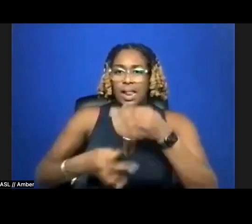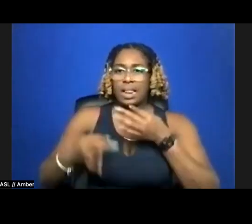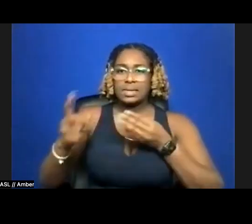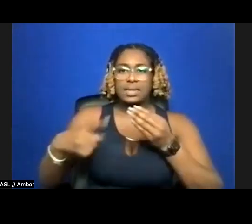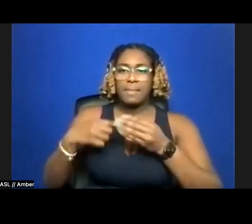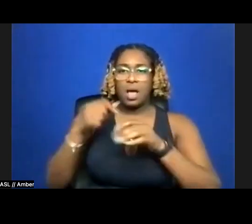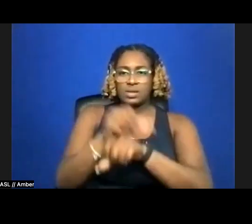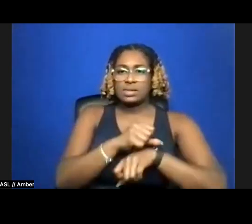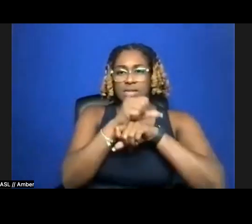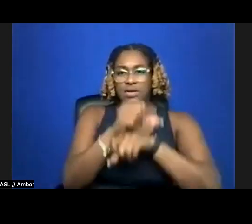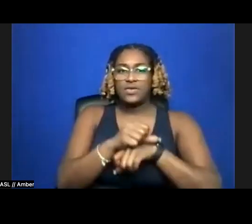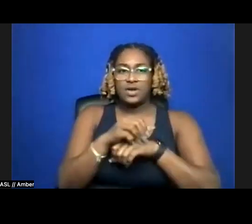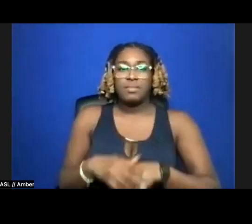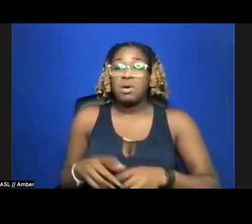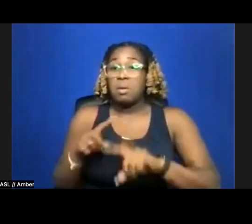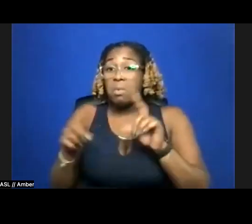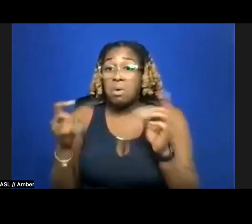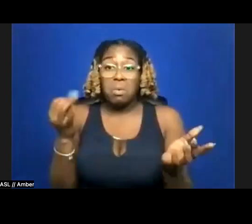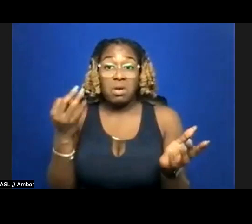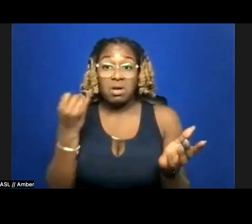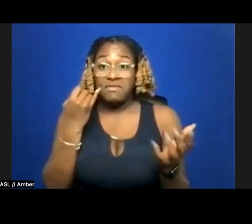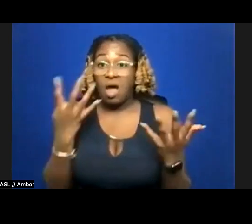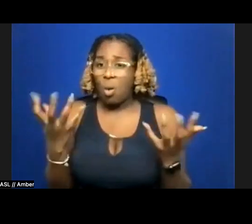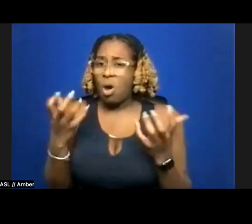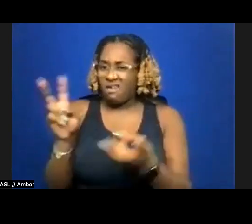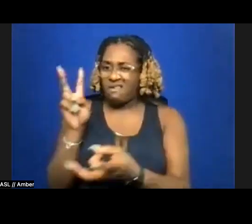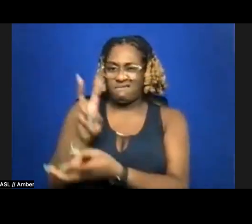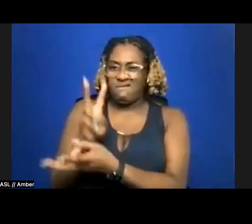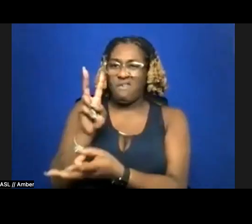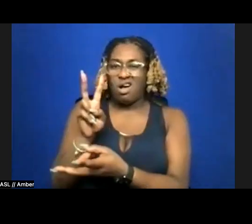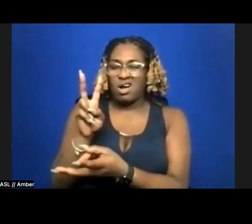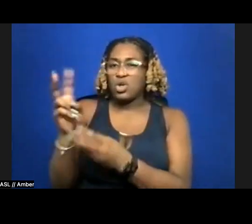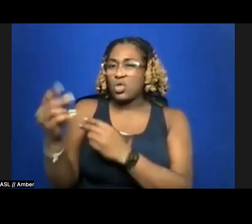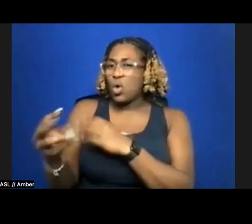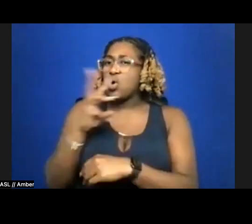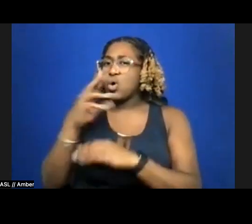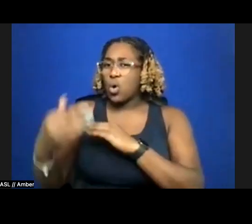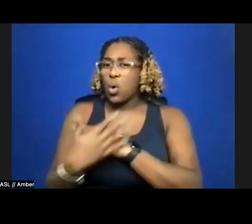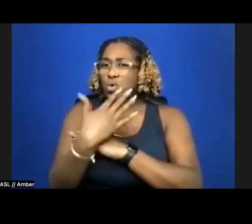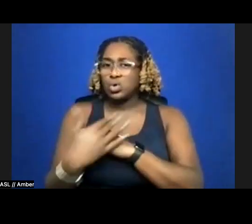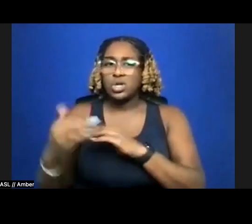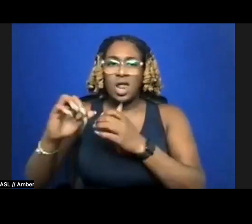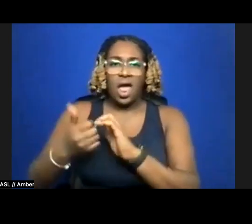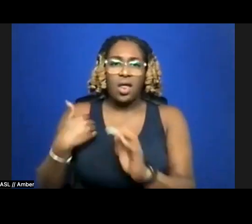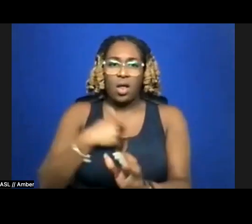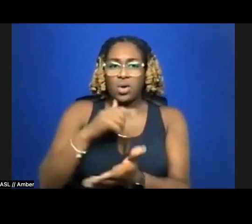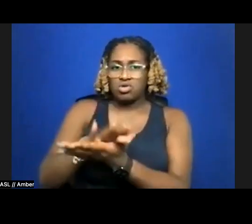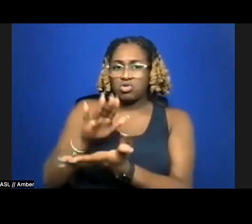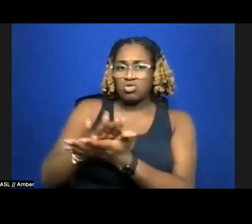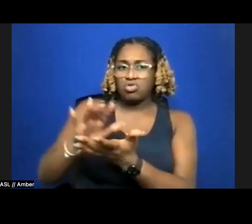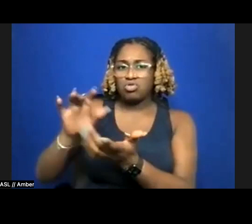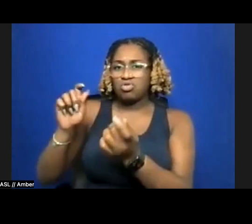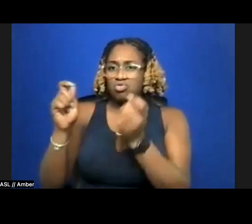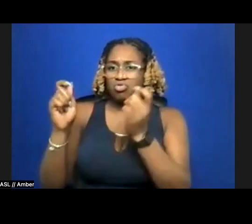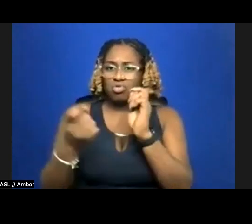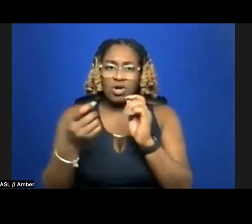But what if I want to [ __ ] the ocean. How do we scholar circum Atlantic trade and my desire to dip